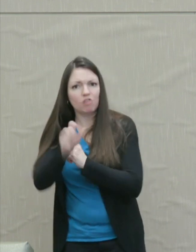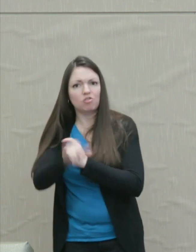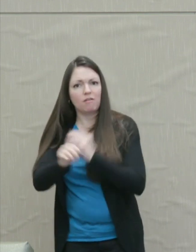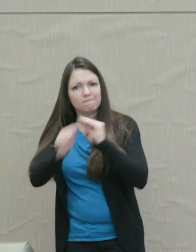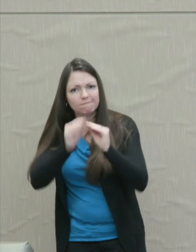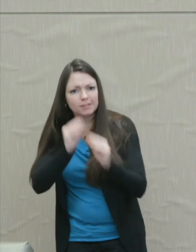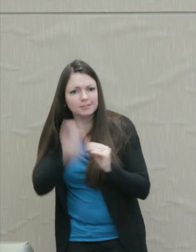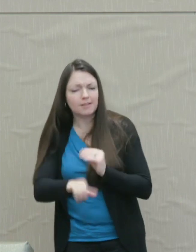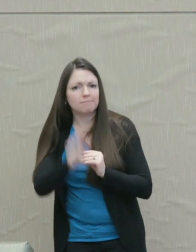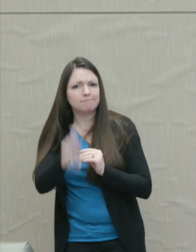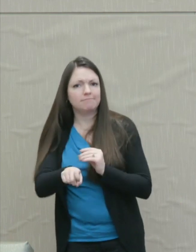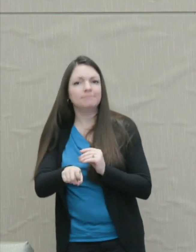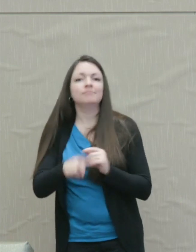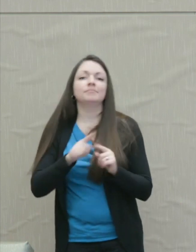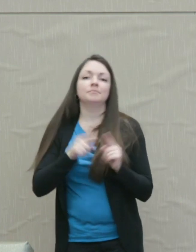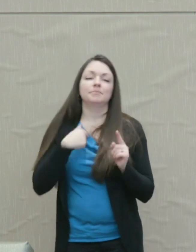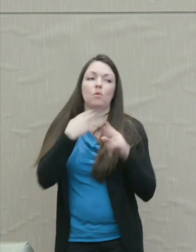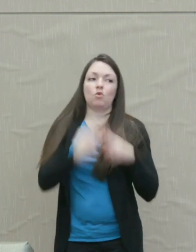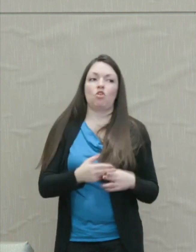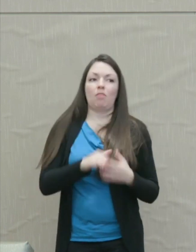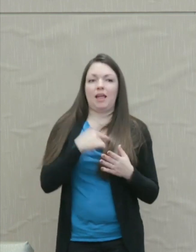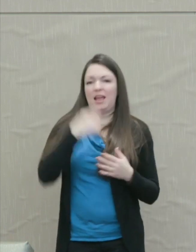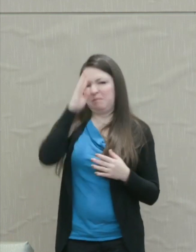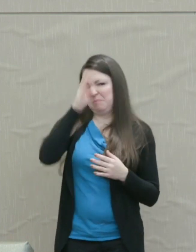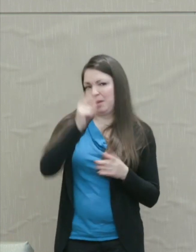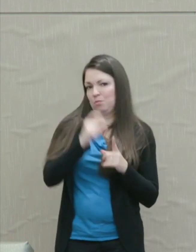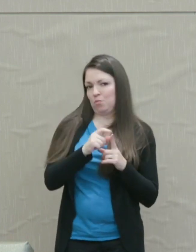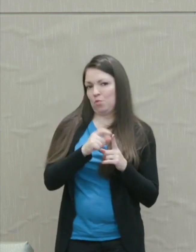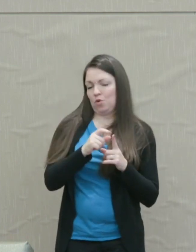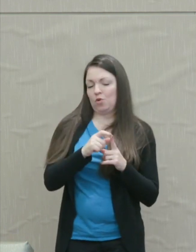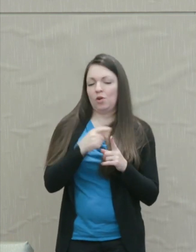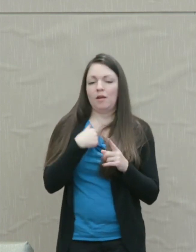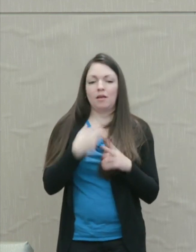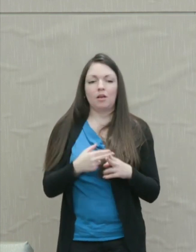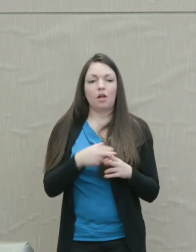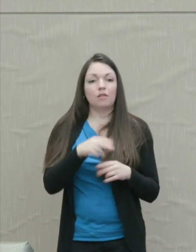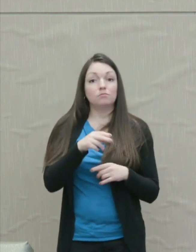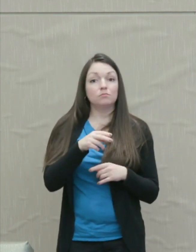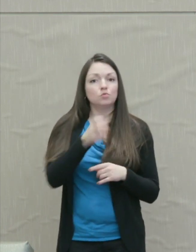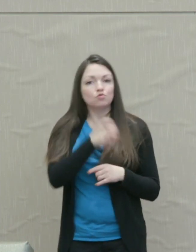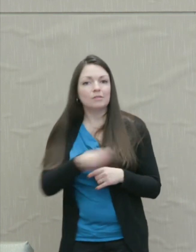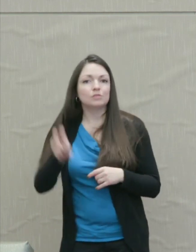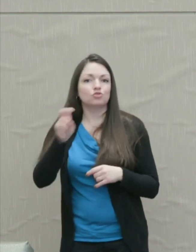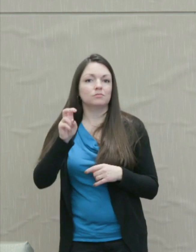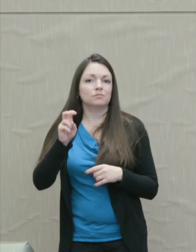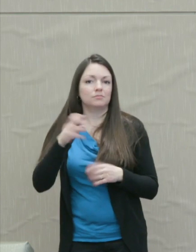Now I call this, I just make up a technical term for it, I call it transition-anger, because